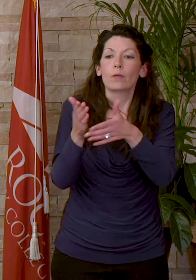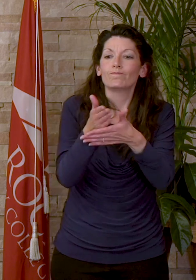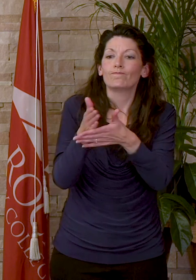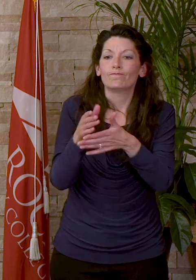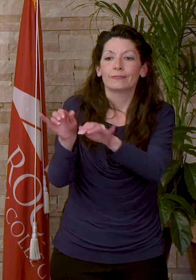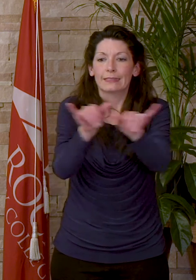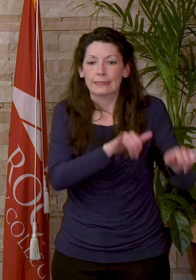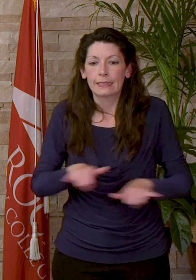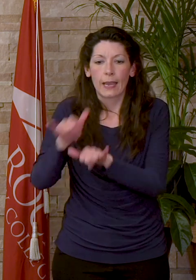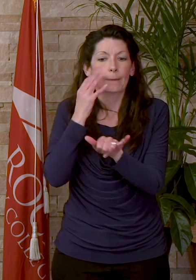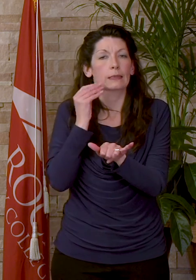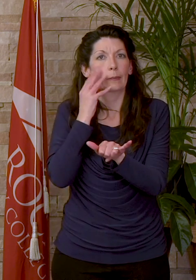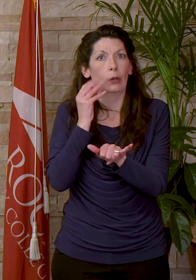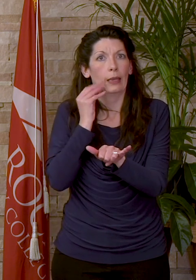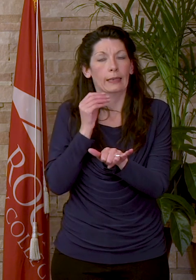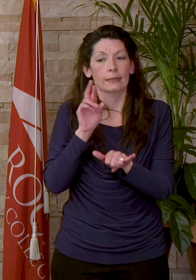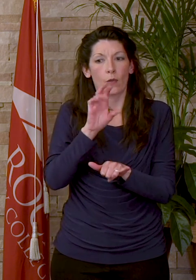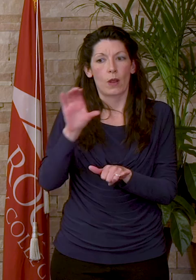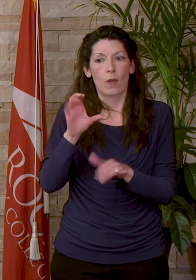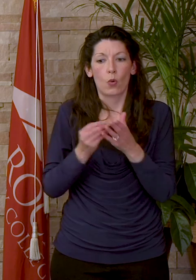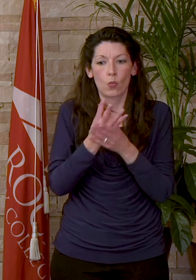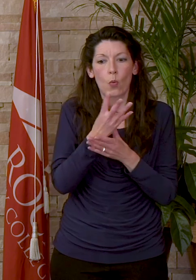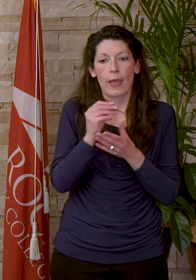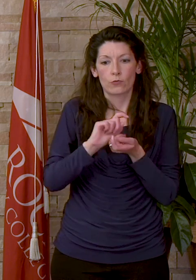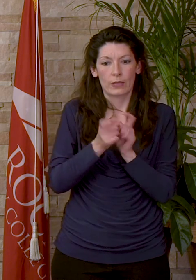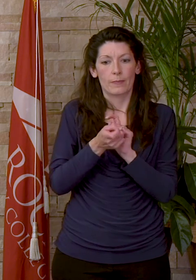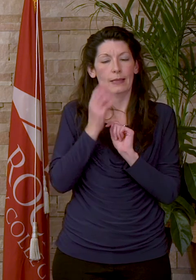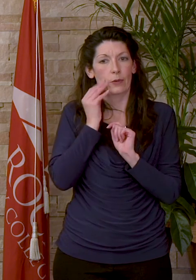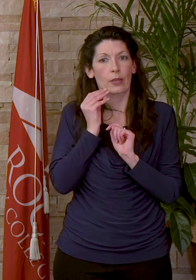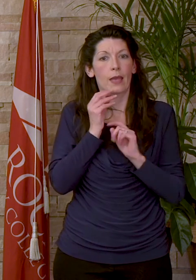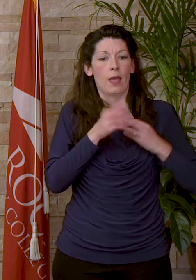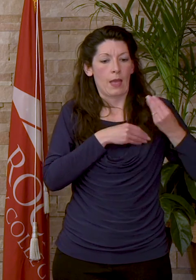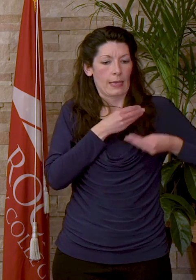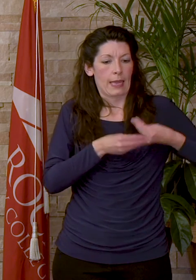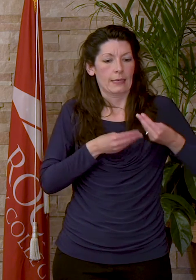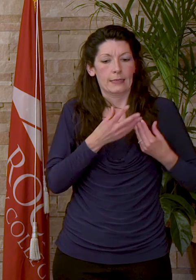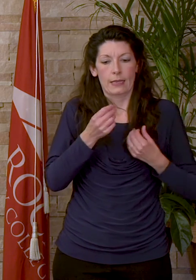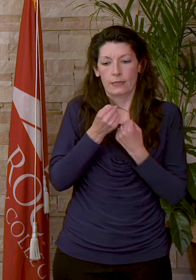at Red Rocks of growth and transformation. The kindness and support of classmates,